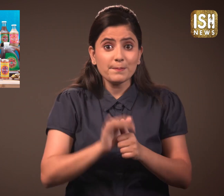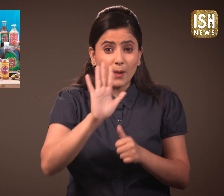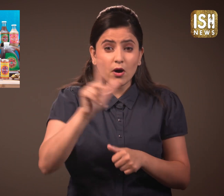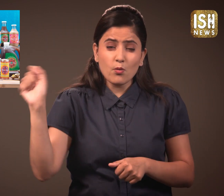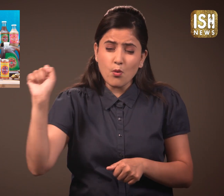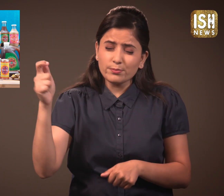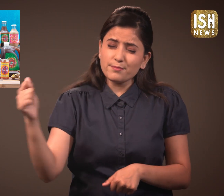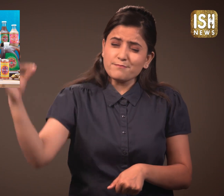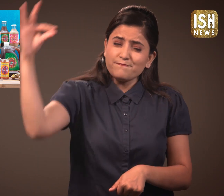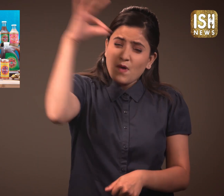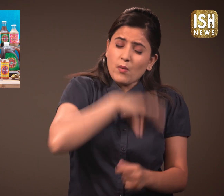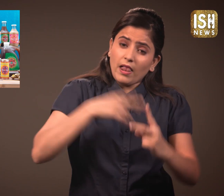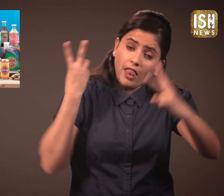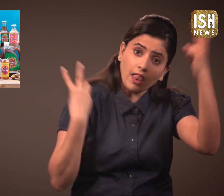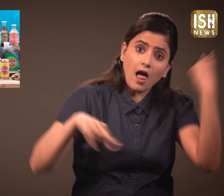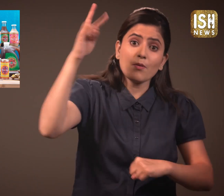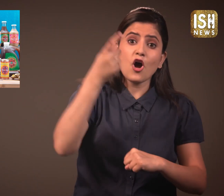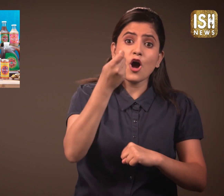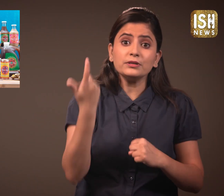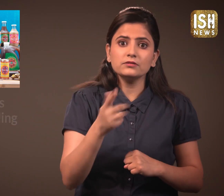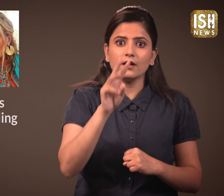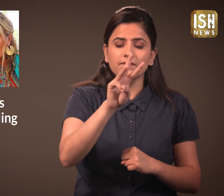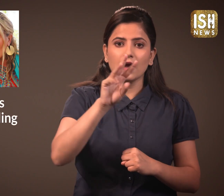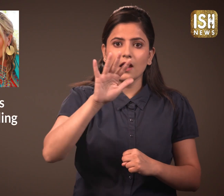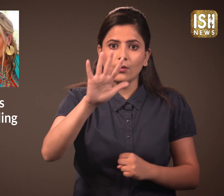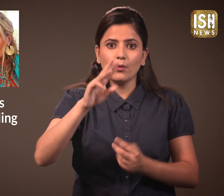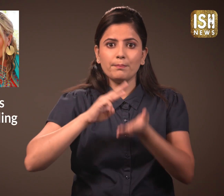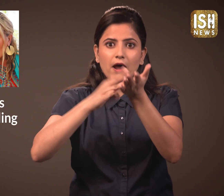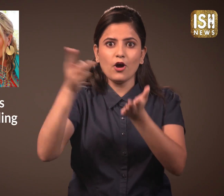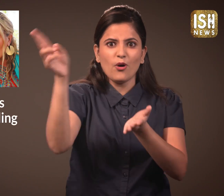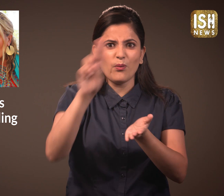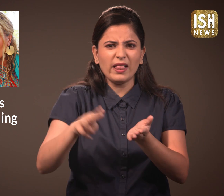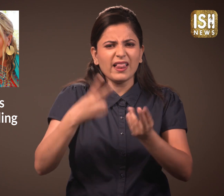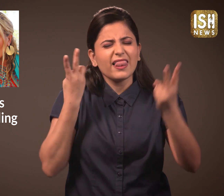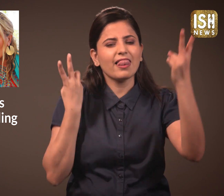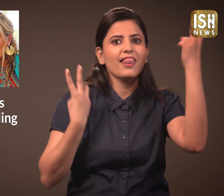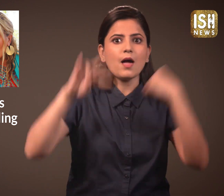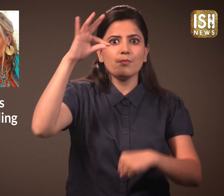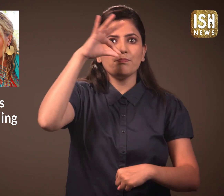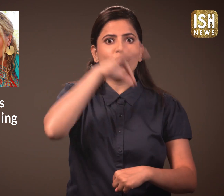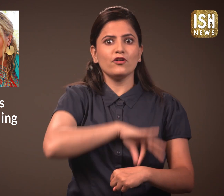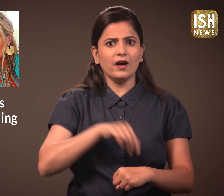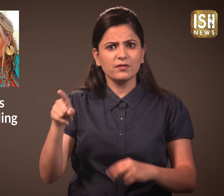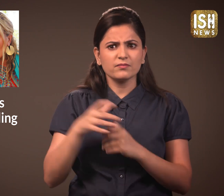They made a huge profit of $35 million.